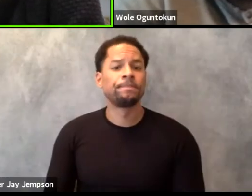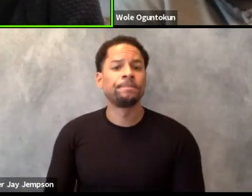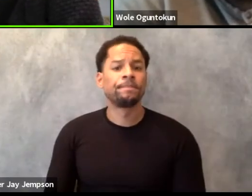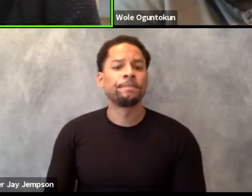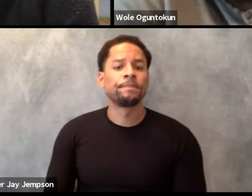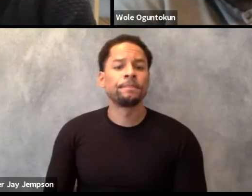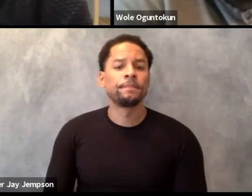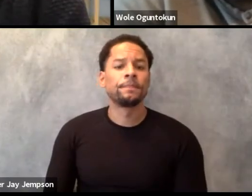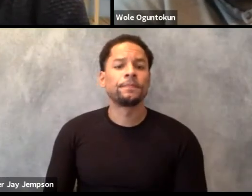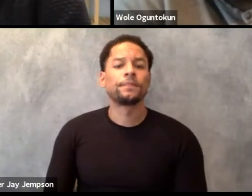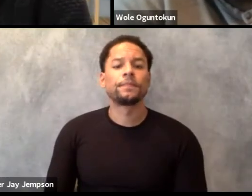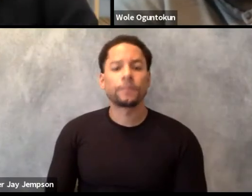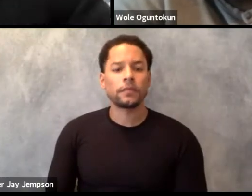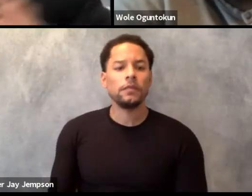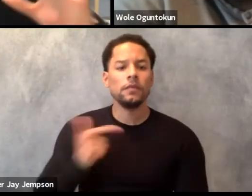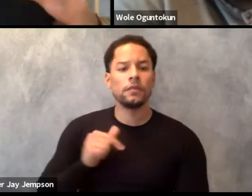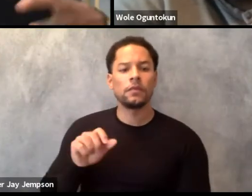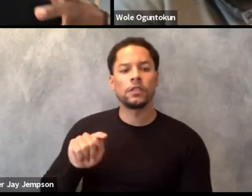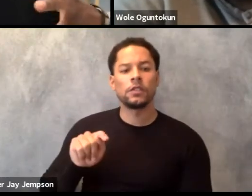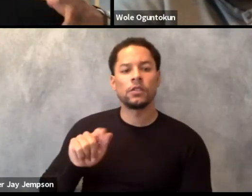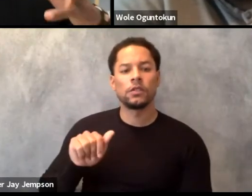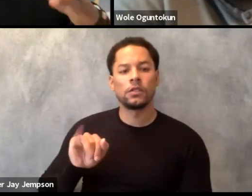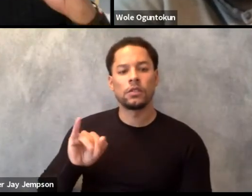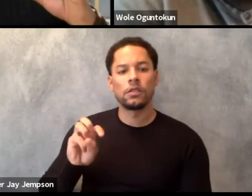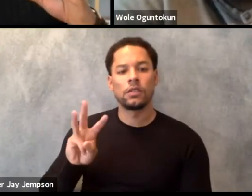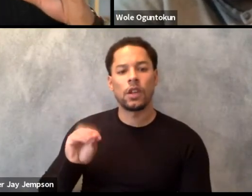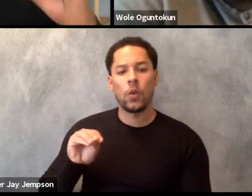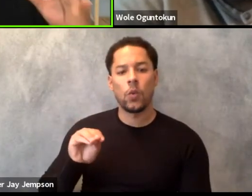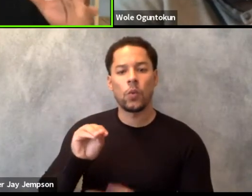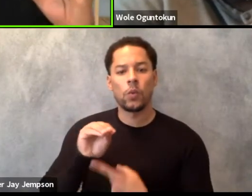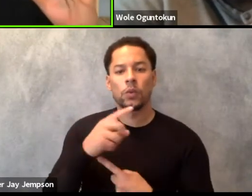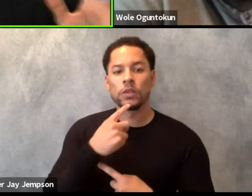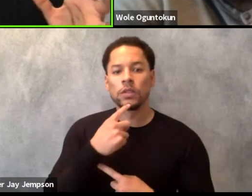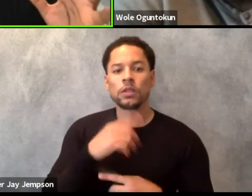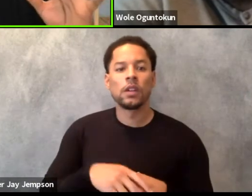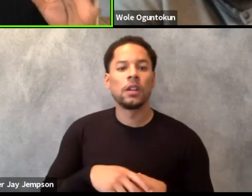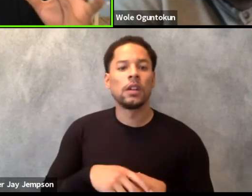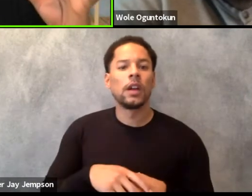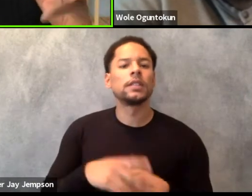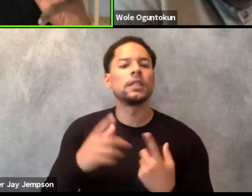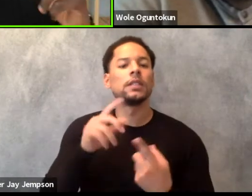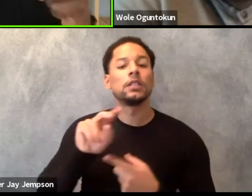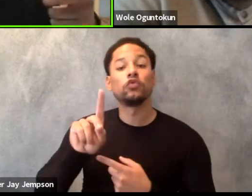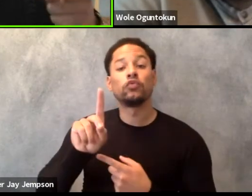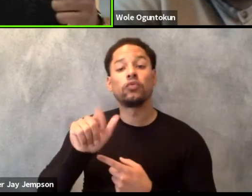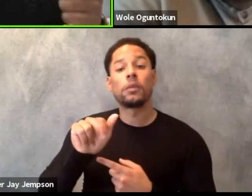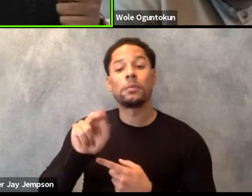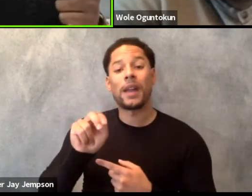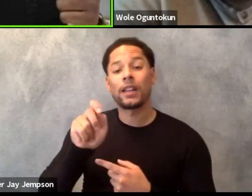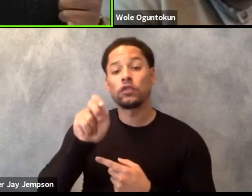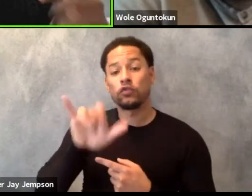I don't want to overcommit myself here. I think really bringing in the dramaturgy of nuance is really something that's really interesting